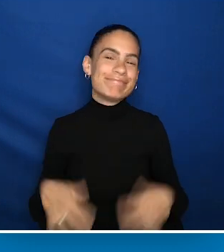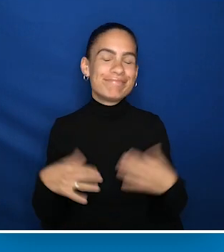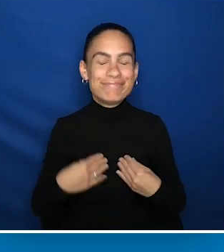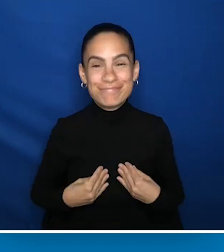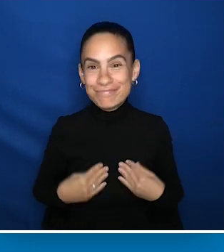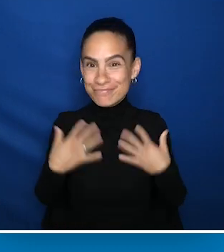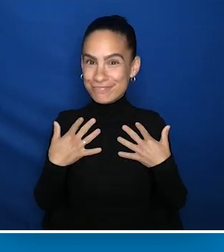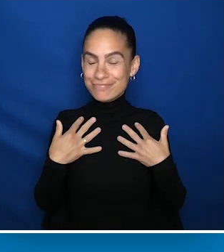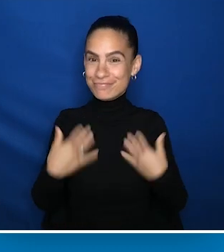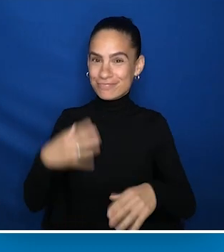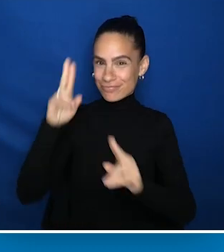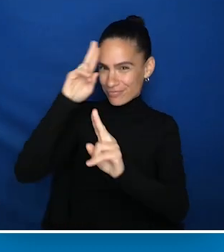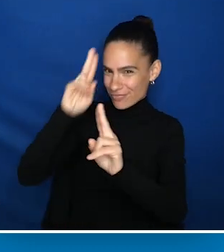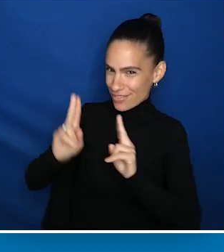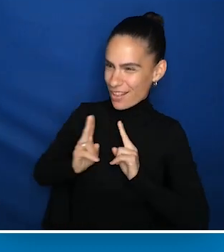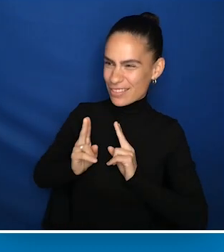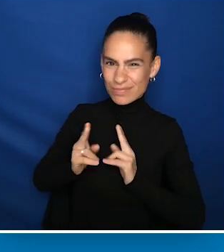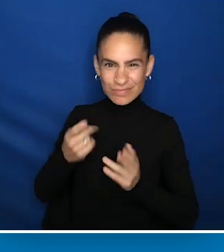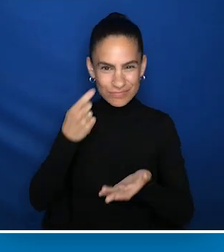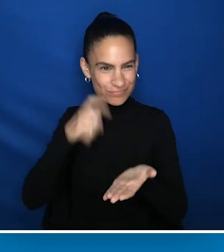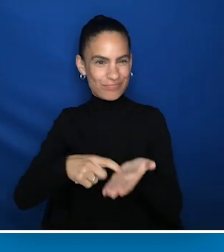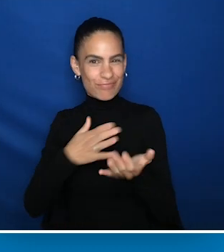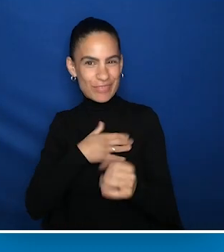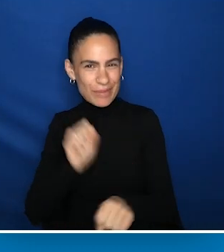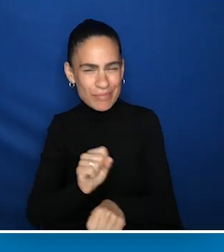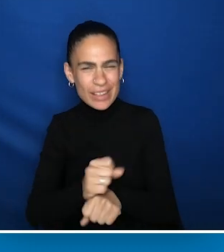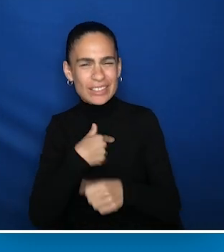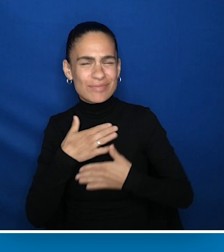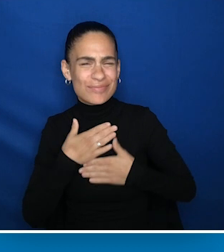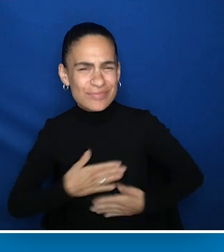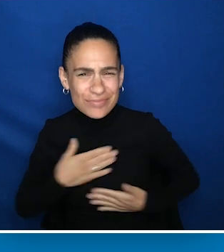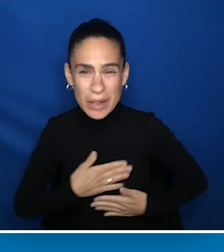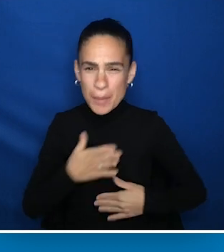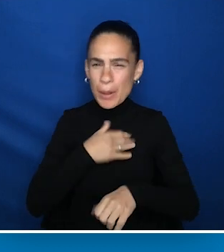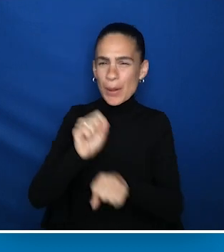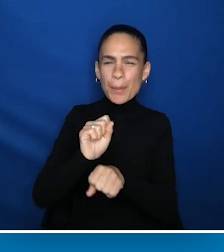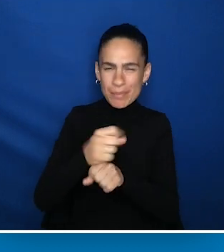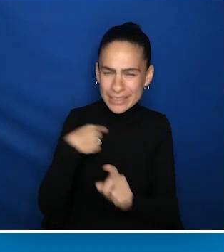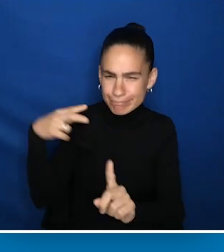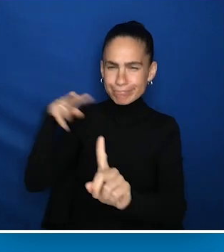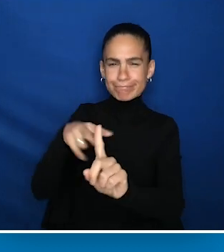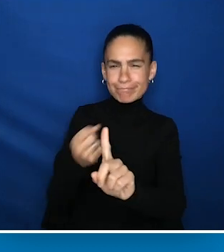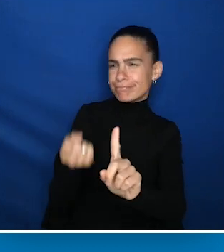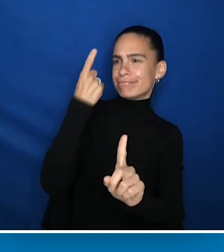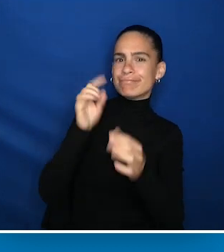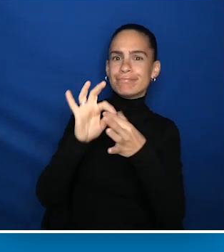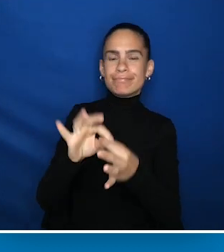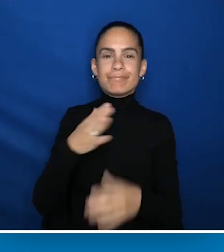What a joy and privilege to be honored for something that I love doing and has given me insights into my own lived experiences.